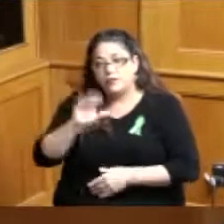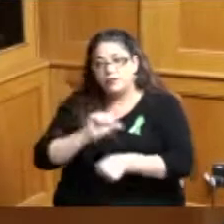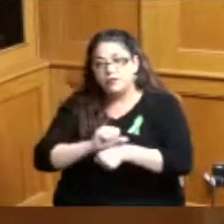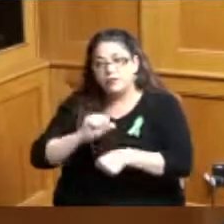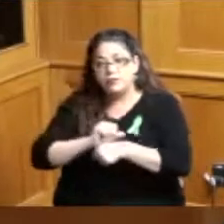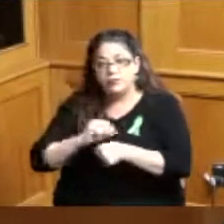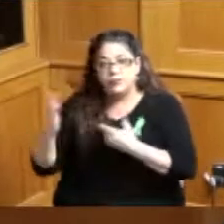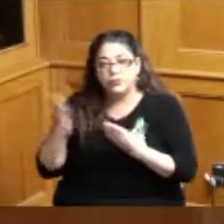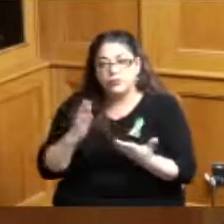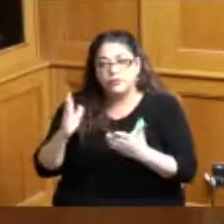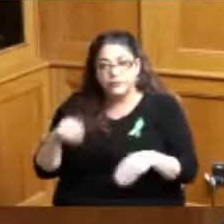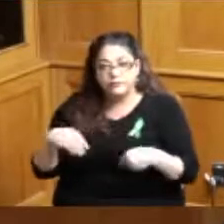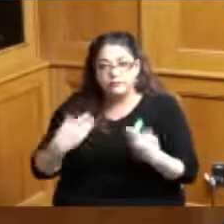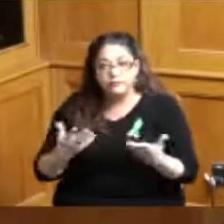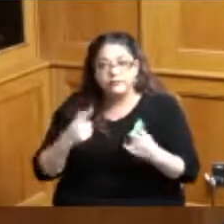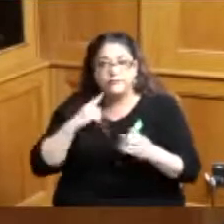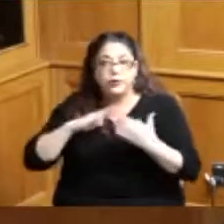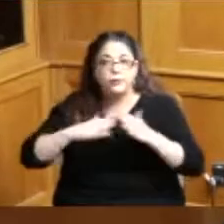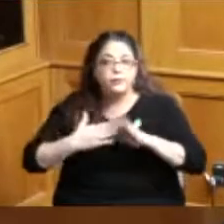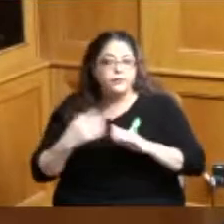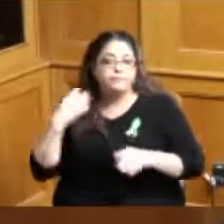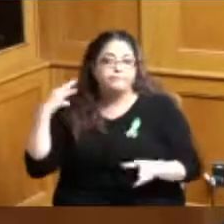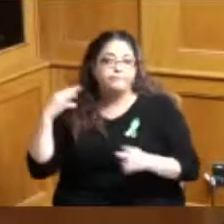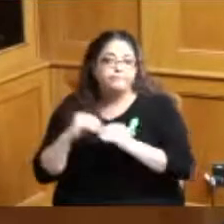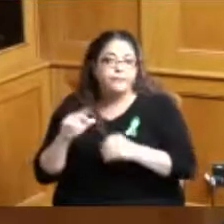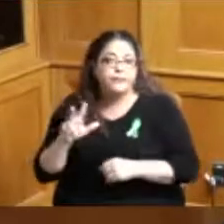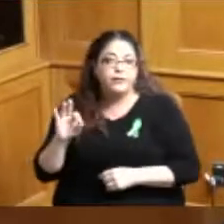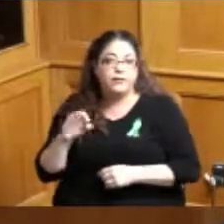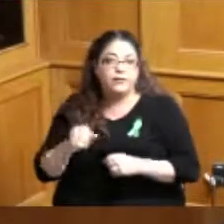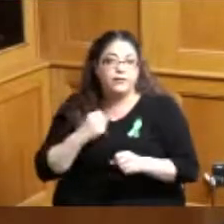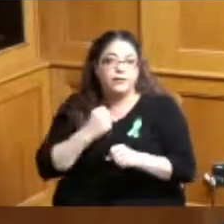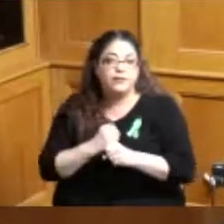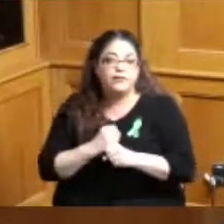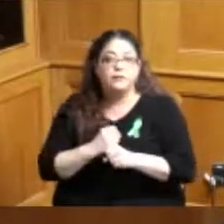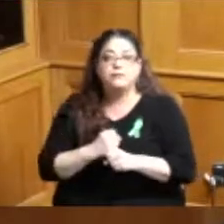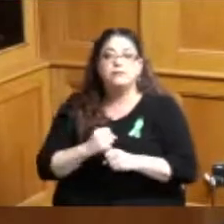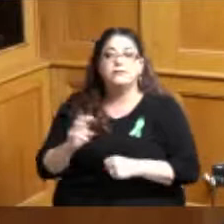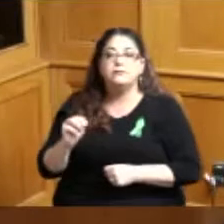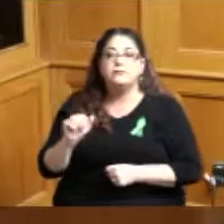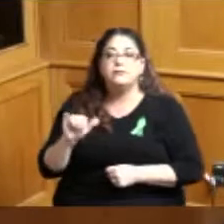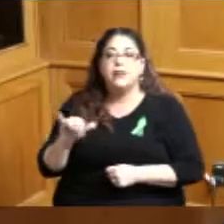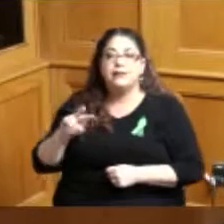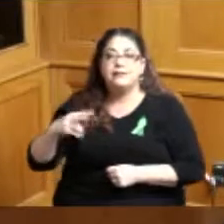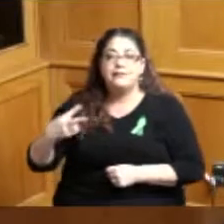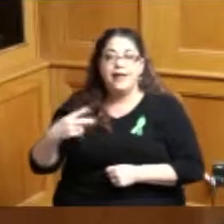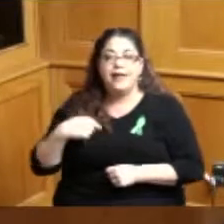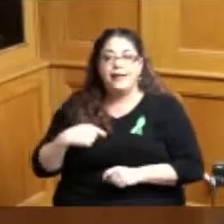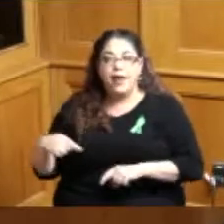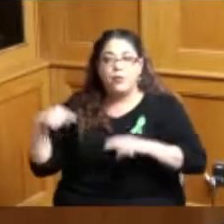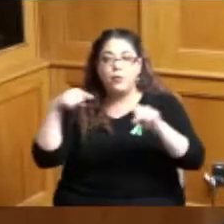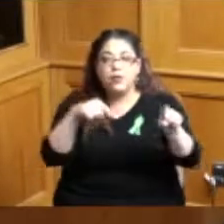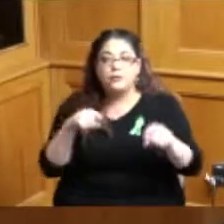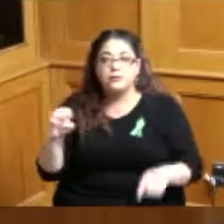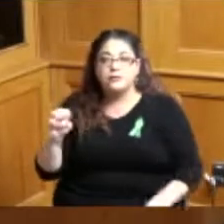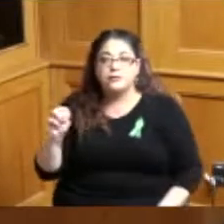given to our community and on may the second I attended an EMA meeting emergency management